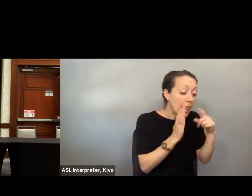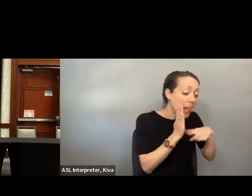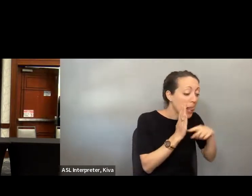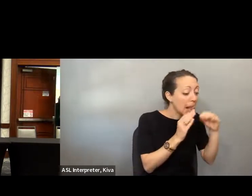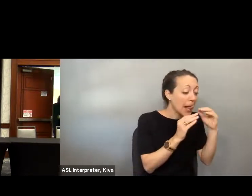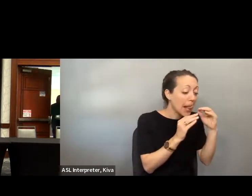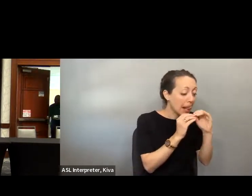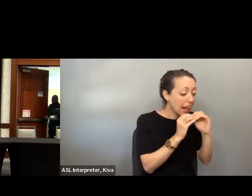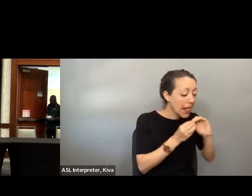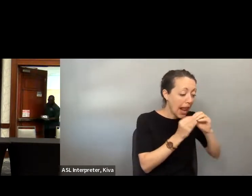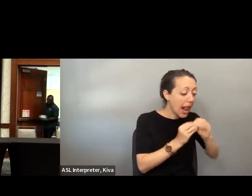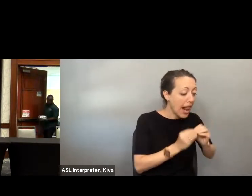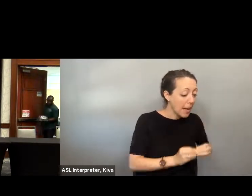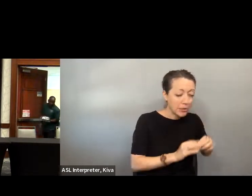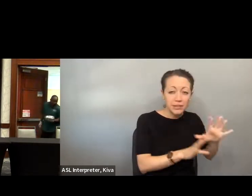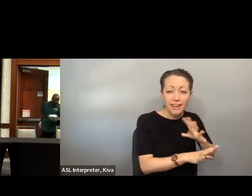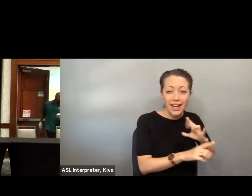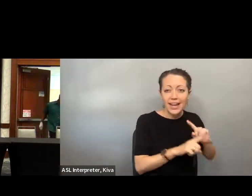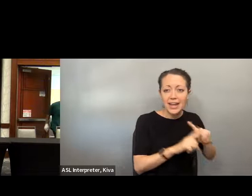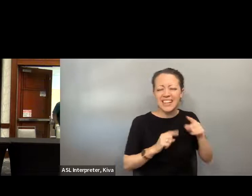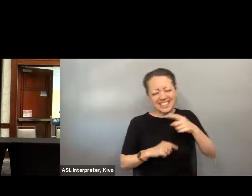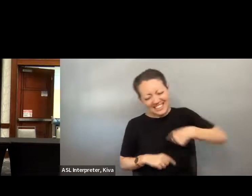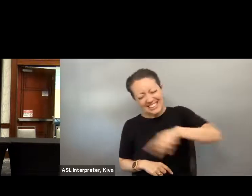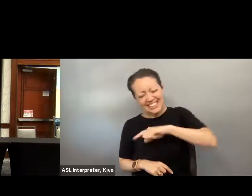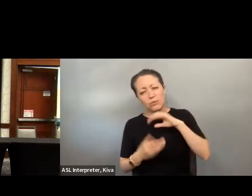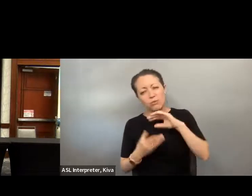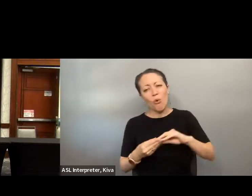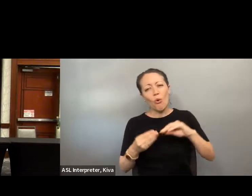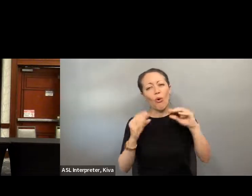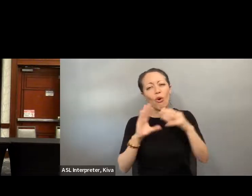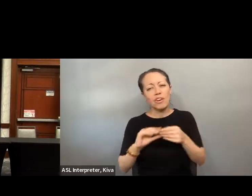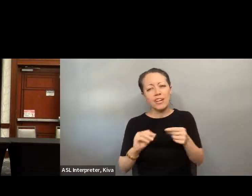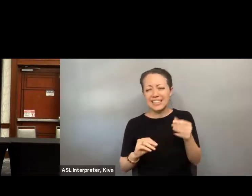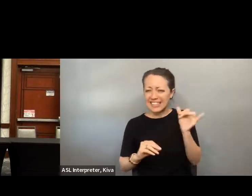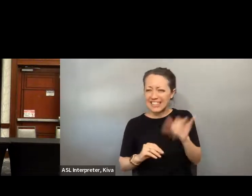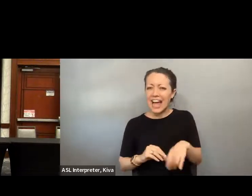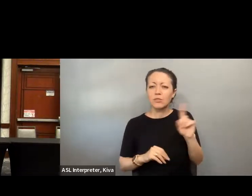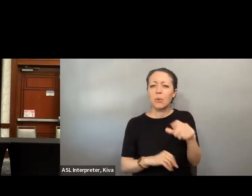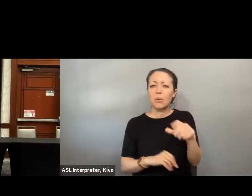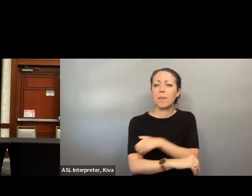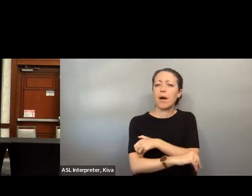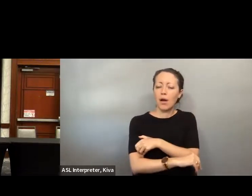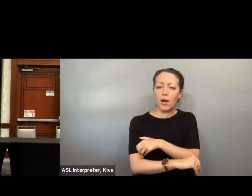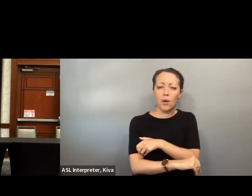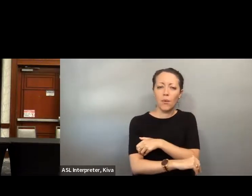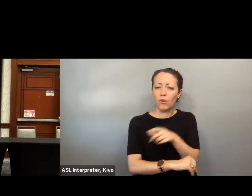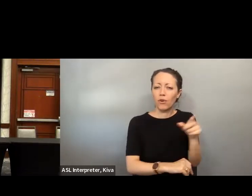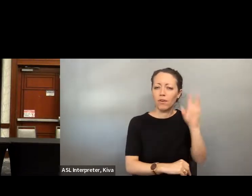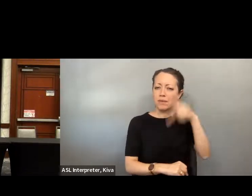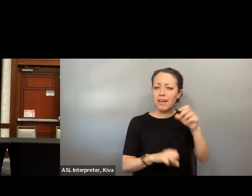statistics about disabled folks right to vote, but what she no policy wong, no staffer is able to equip her with is